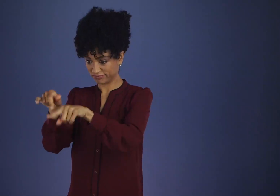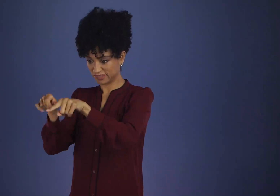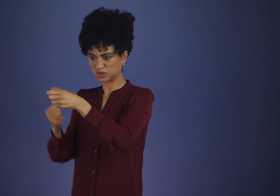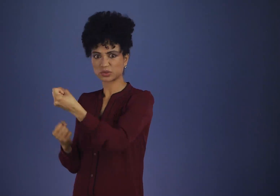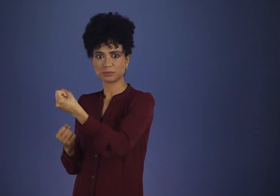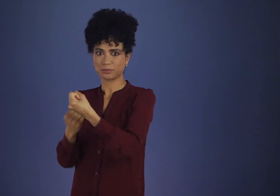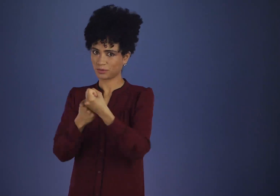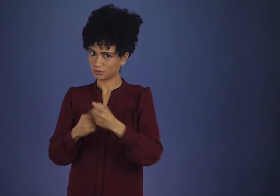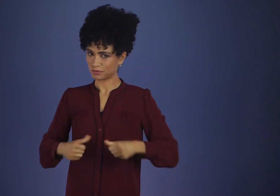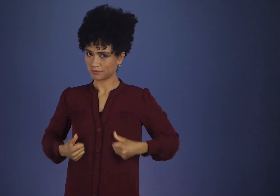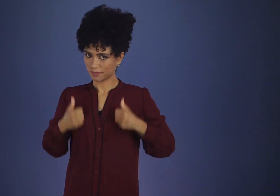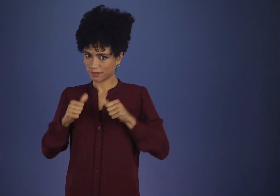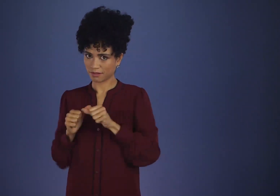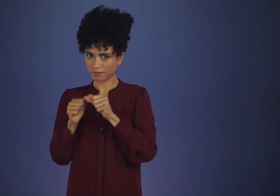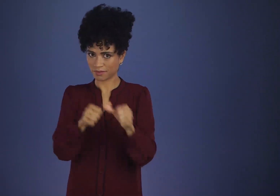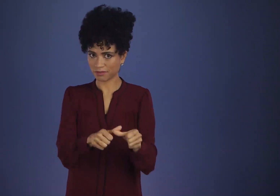would guarantee survival.